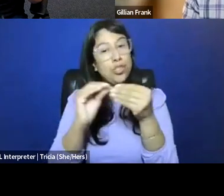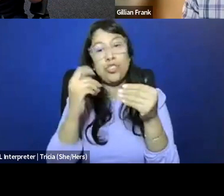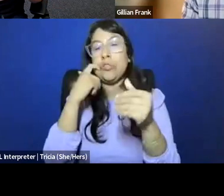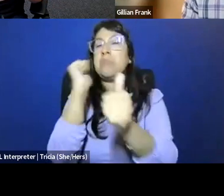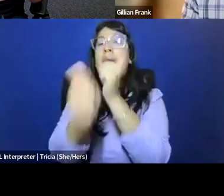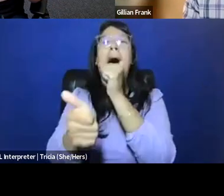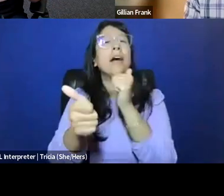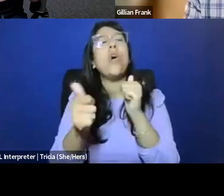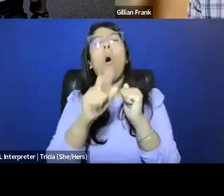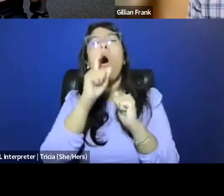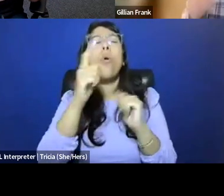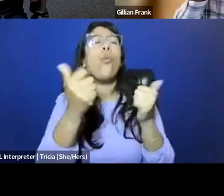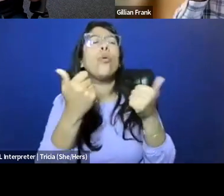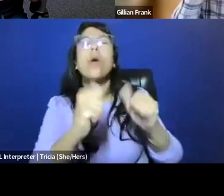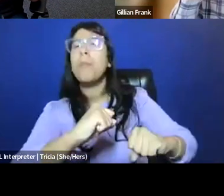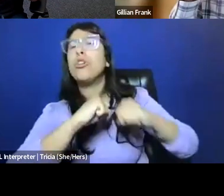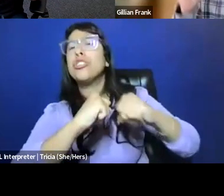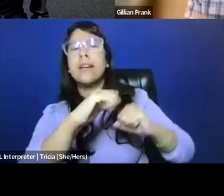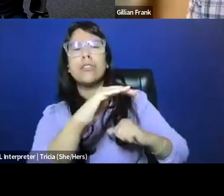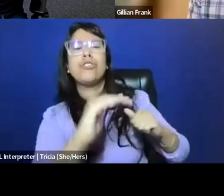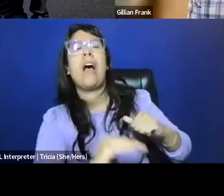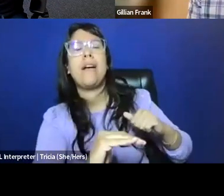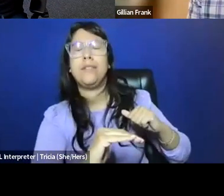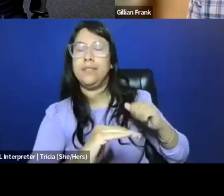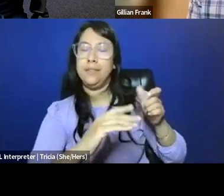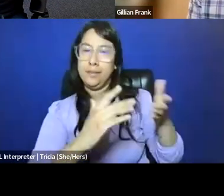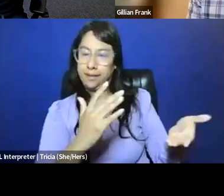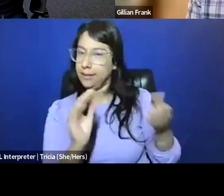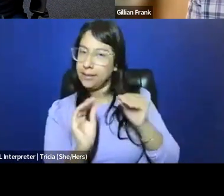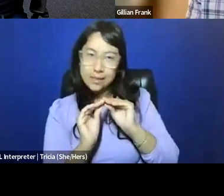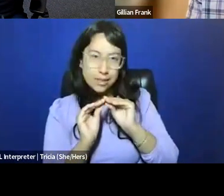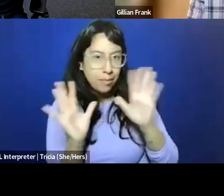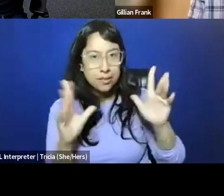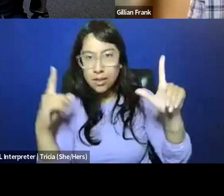that it was passed as part of a child protection law, that the sort of very explicit goal